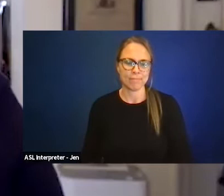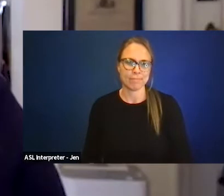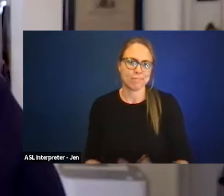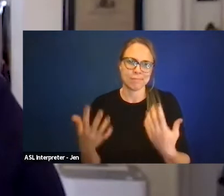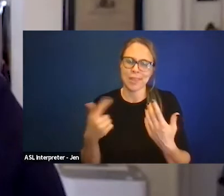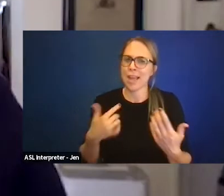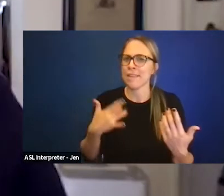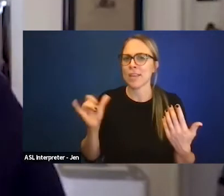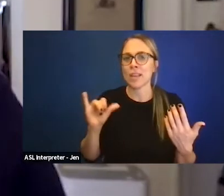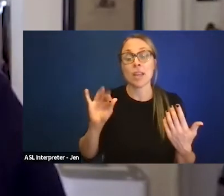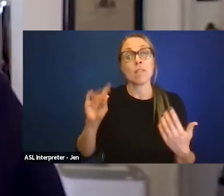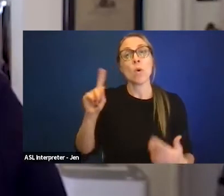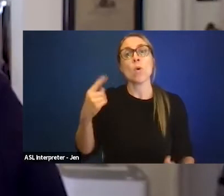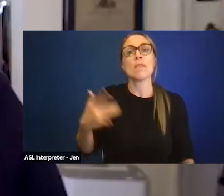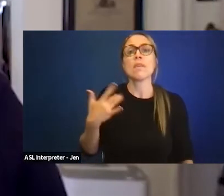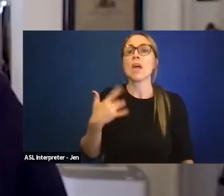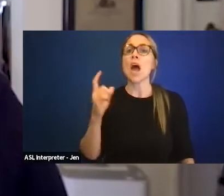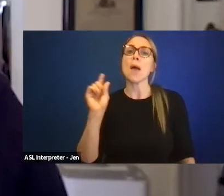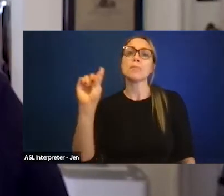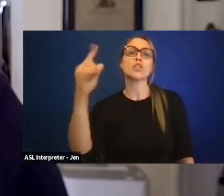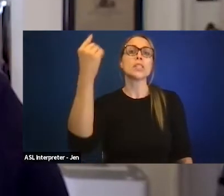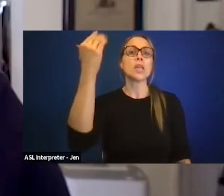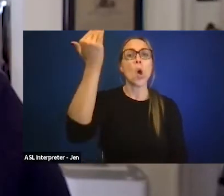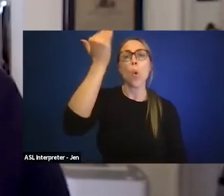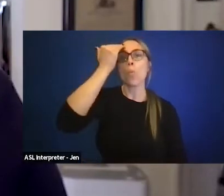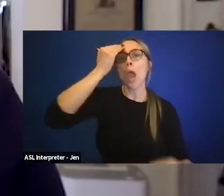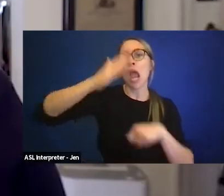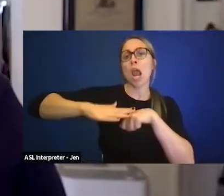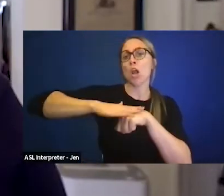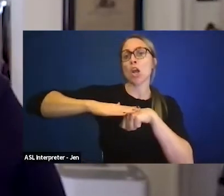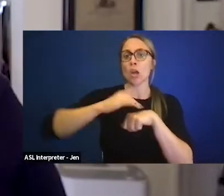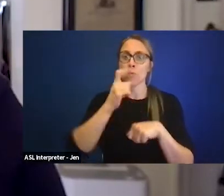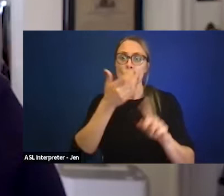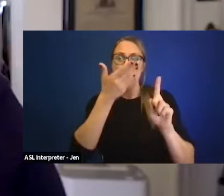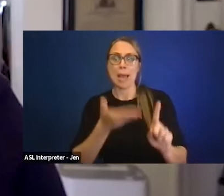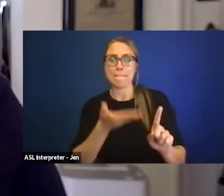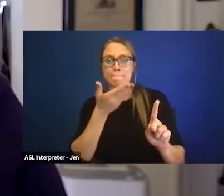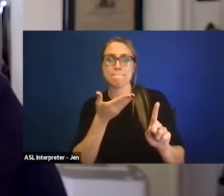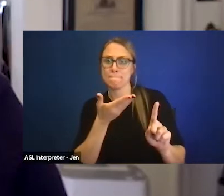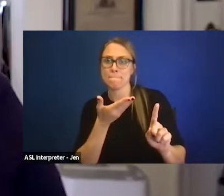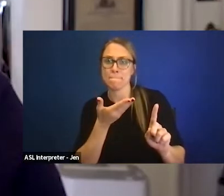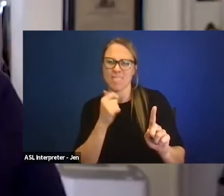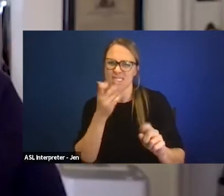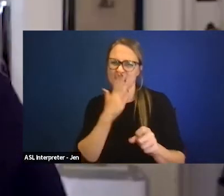if you only feel like you need to be aware of who I am, that doesn't cut it.